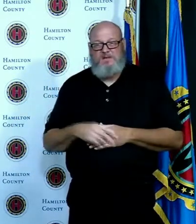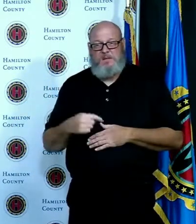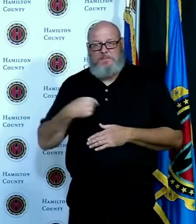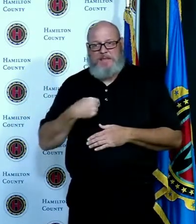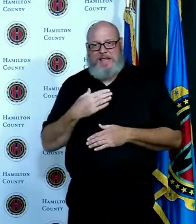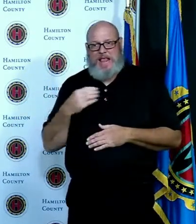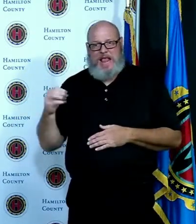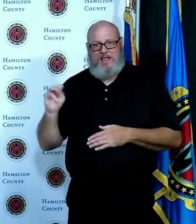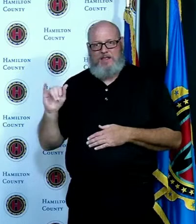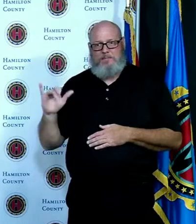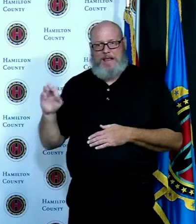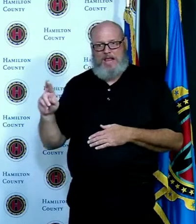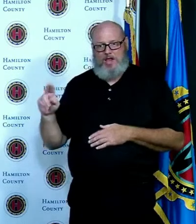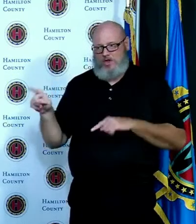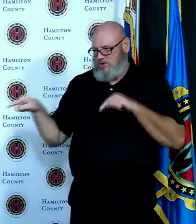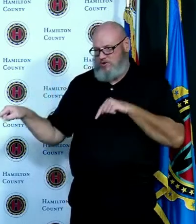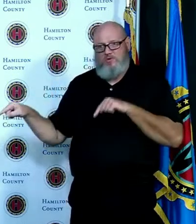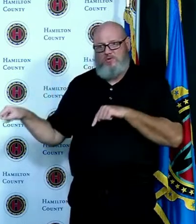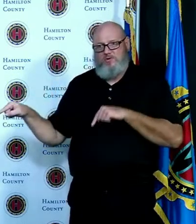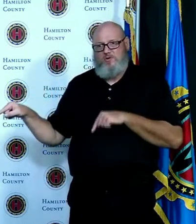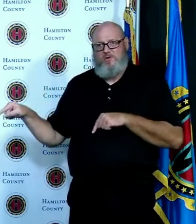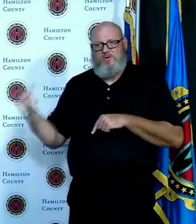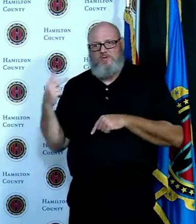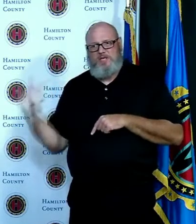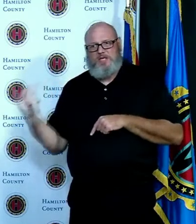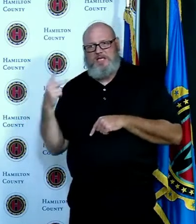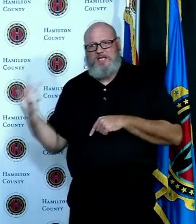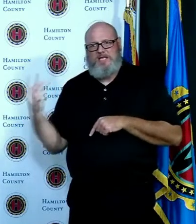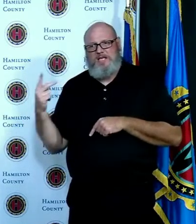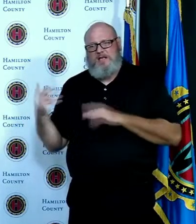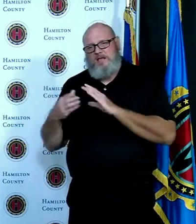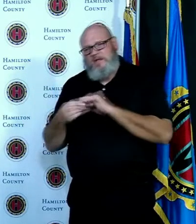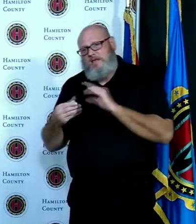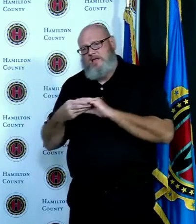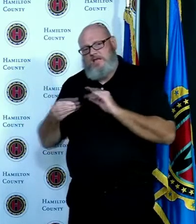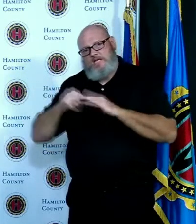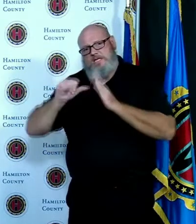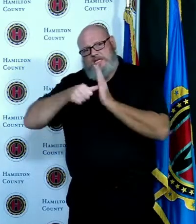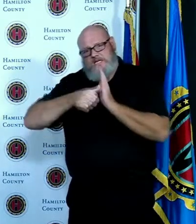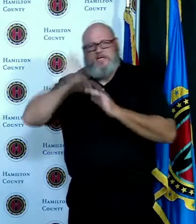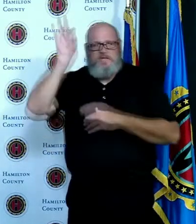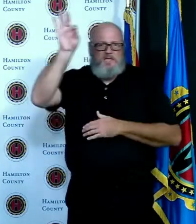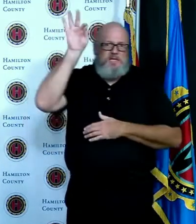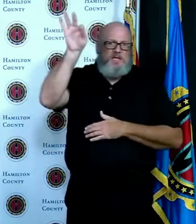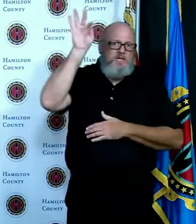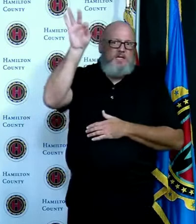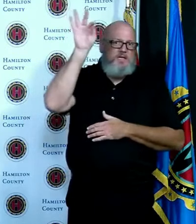we have and I I'm on a call every week with the local electeds throughout the county so the other